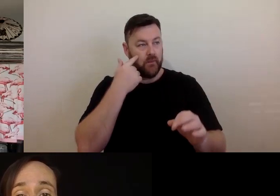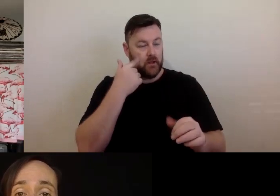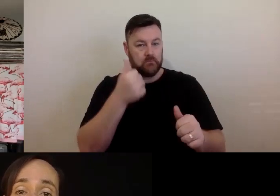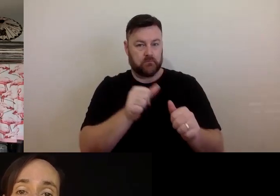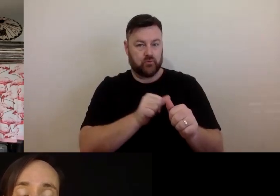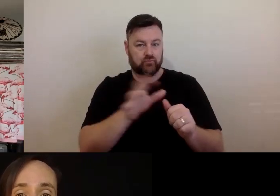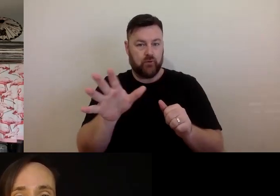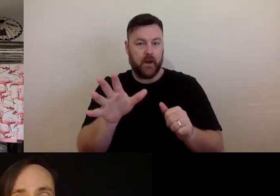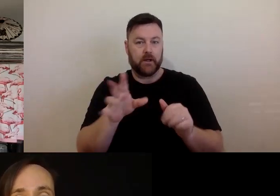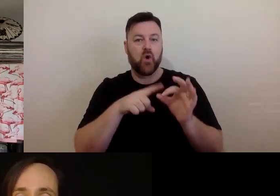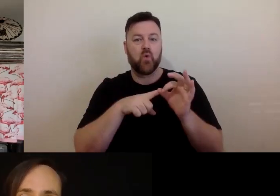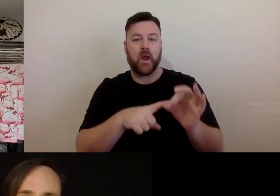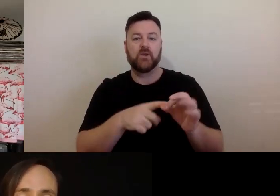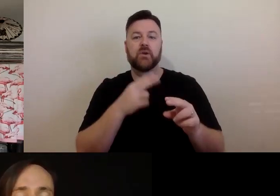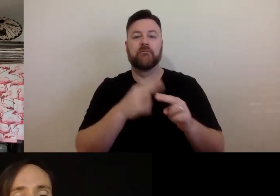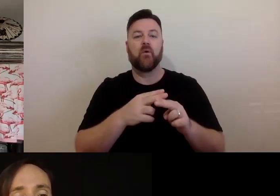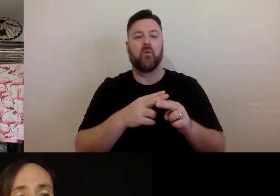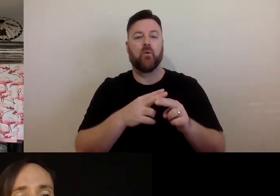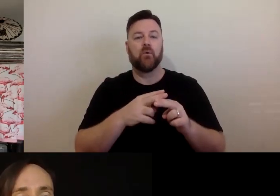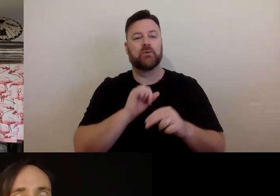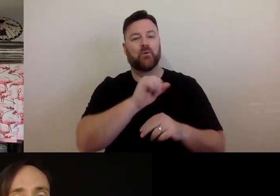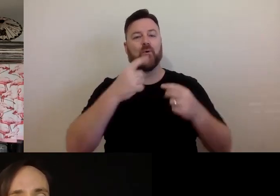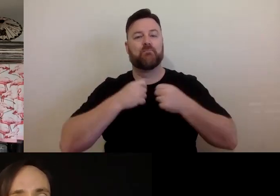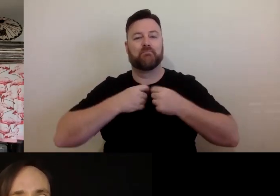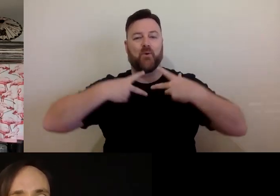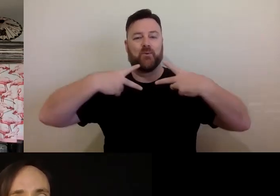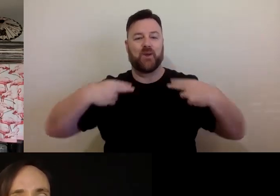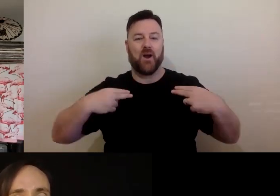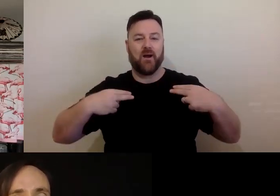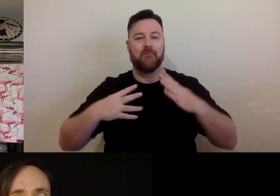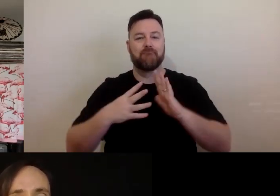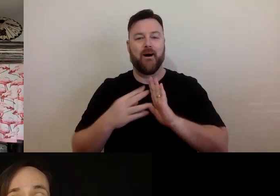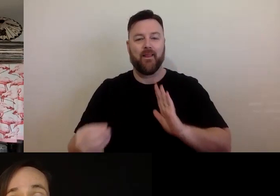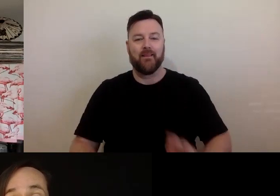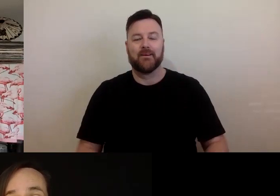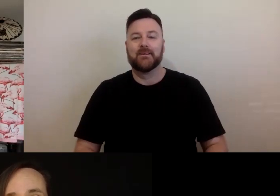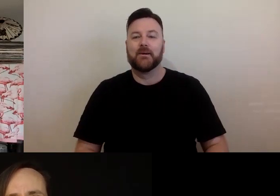your bow tie model. This comes from Catalina.